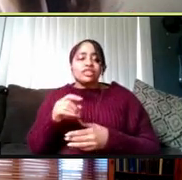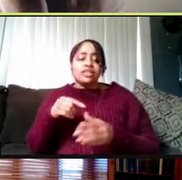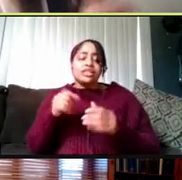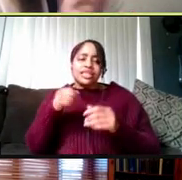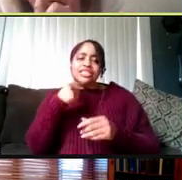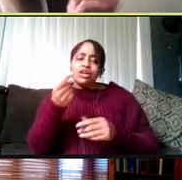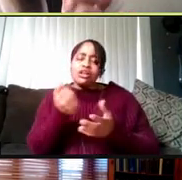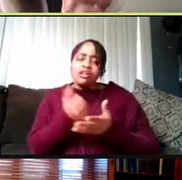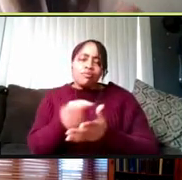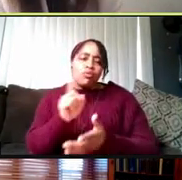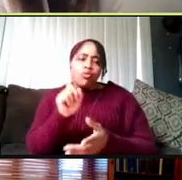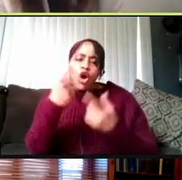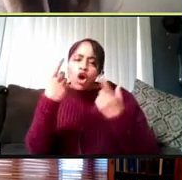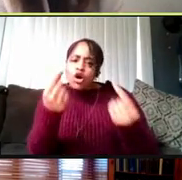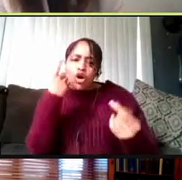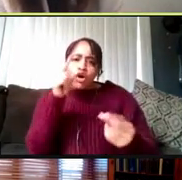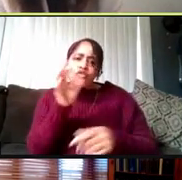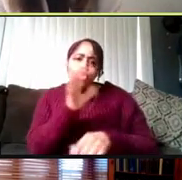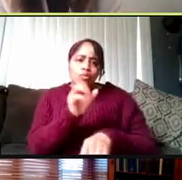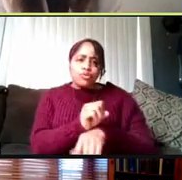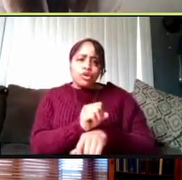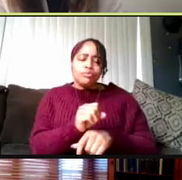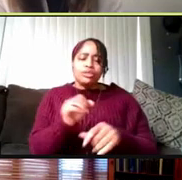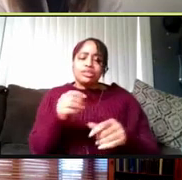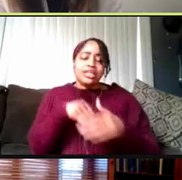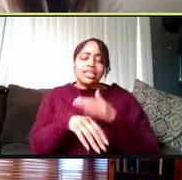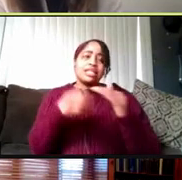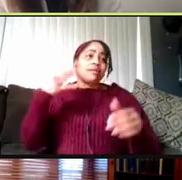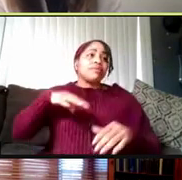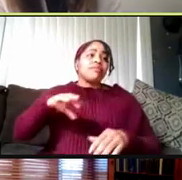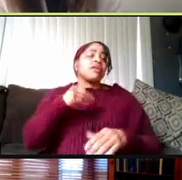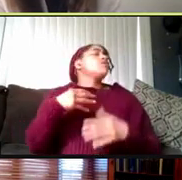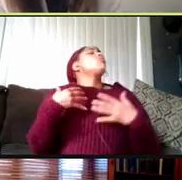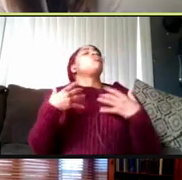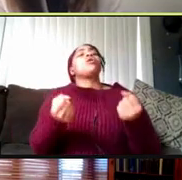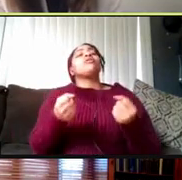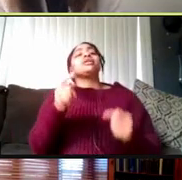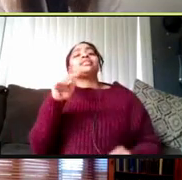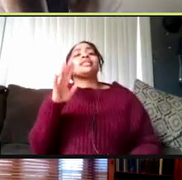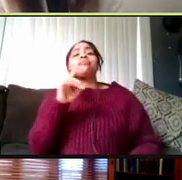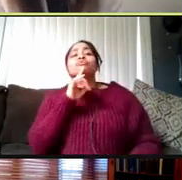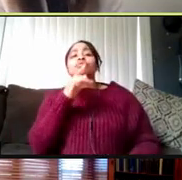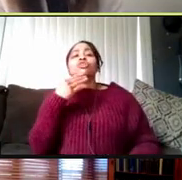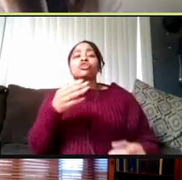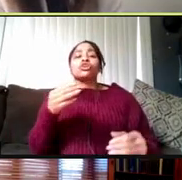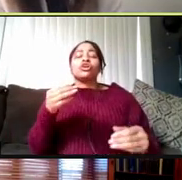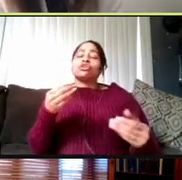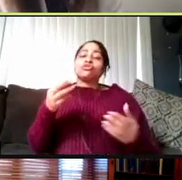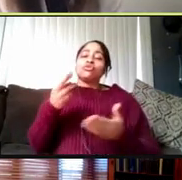So it's under the benefits and wellness tab and that's a really excellent resource if you're unsure where to sign up.